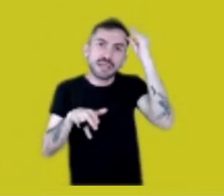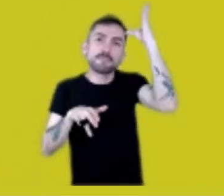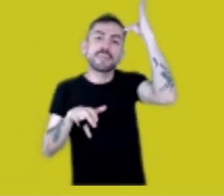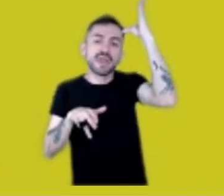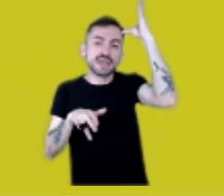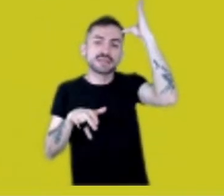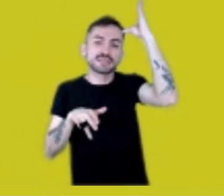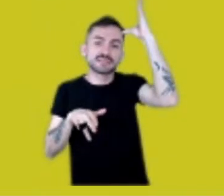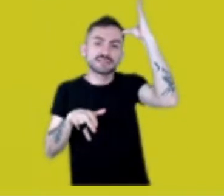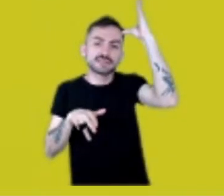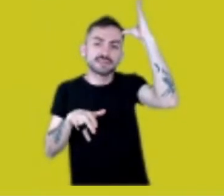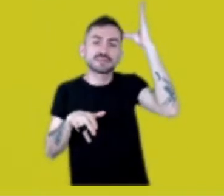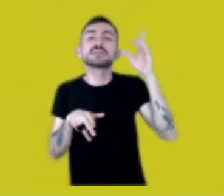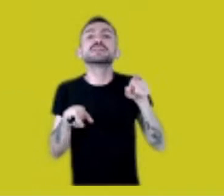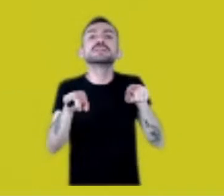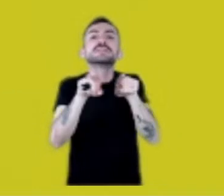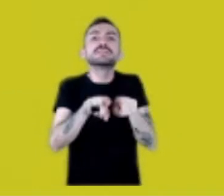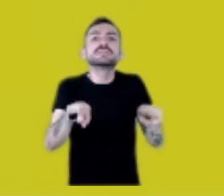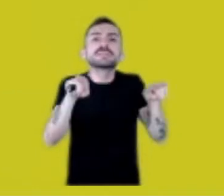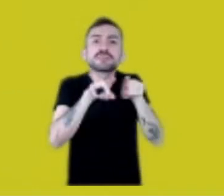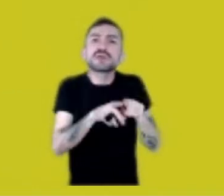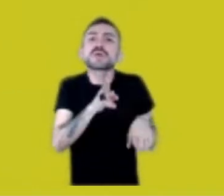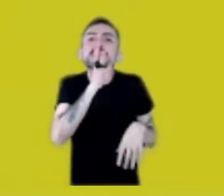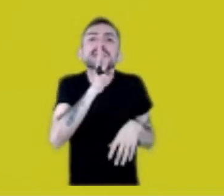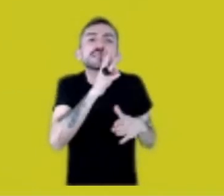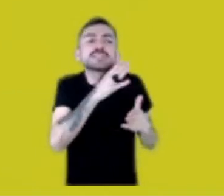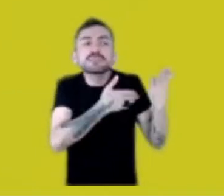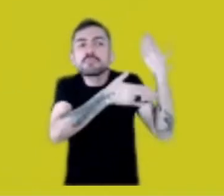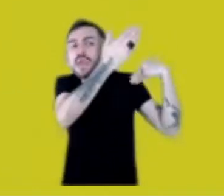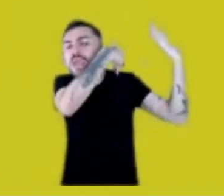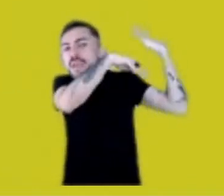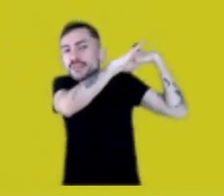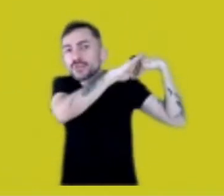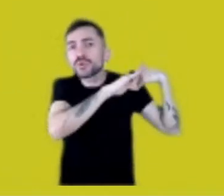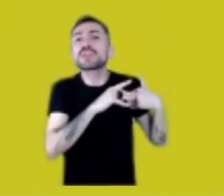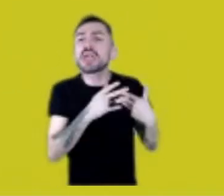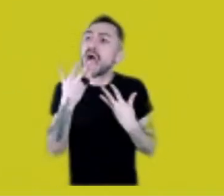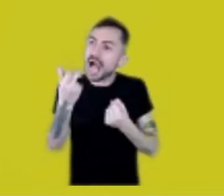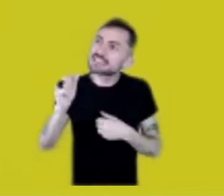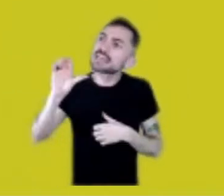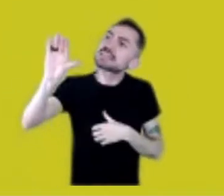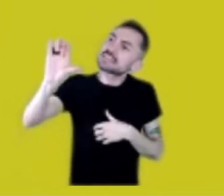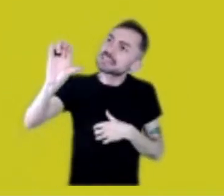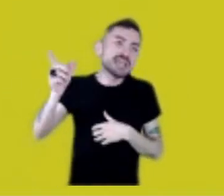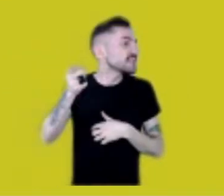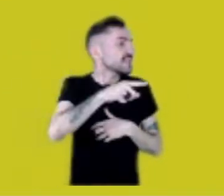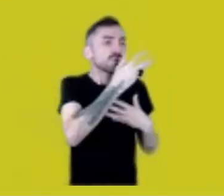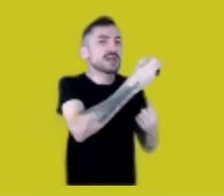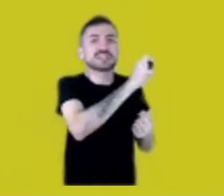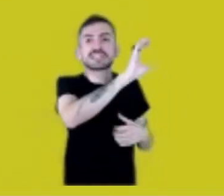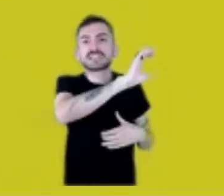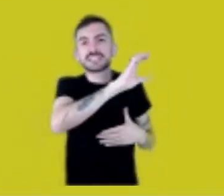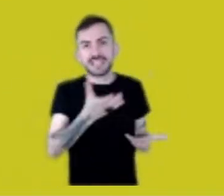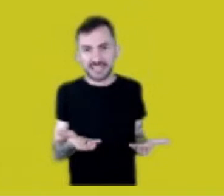of epistemologies, of what is considered science and what isn’t, because there are double standards right now.